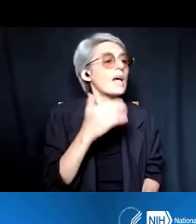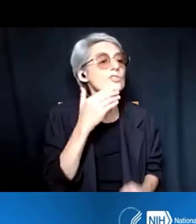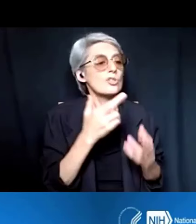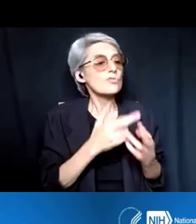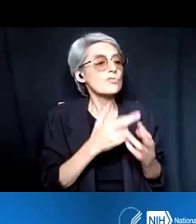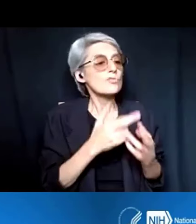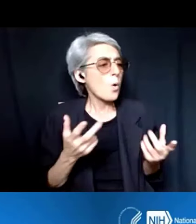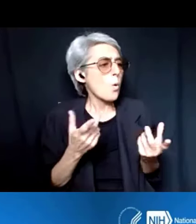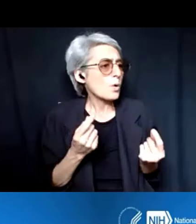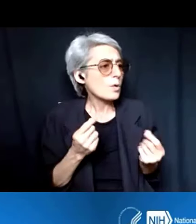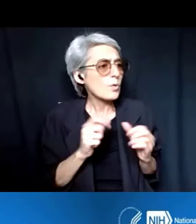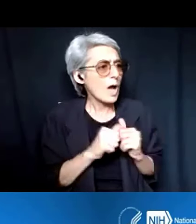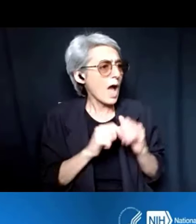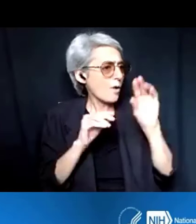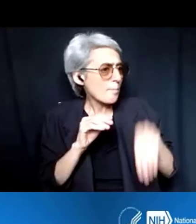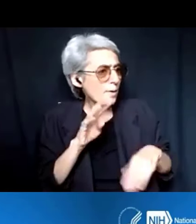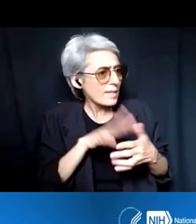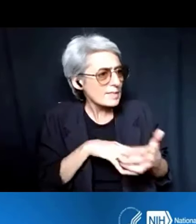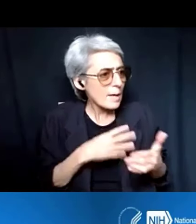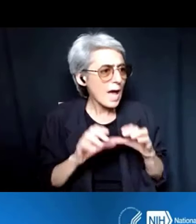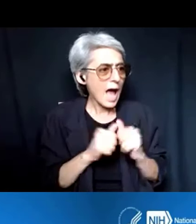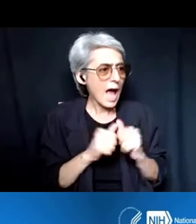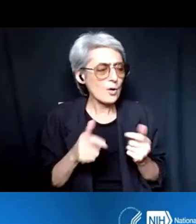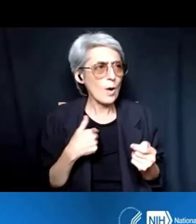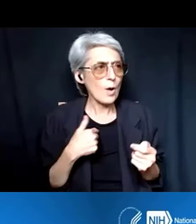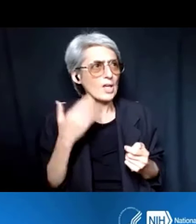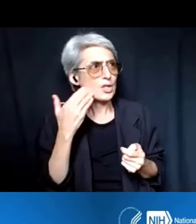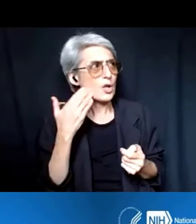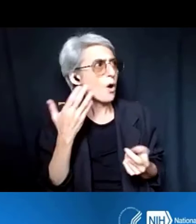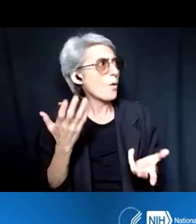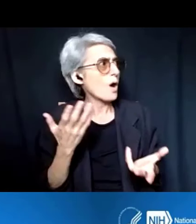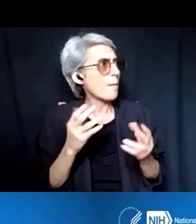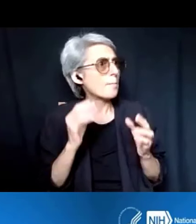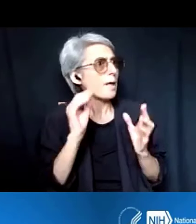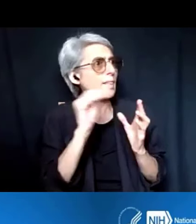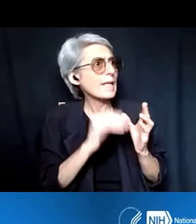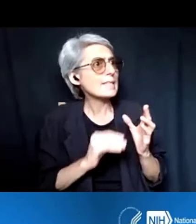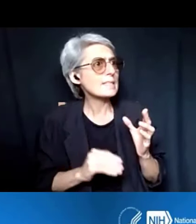and how do I list? So, one of the big things